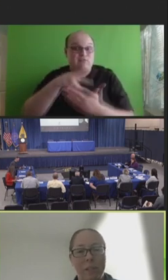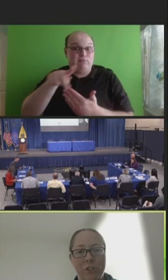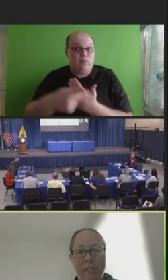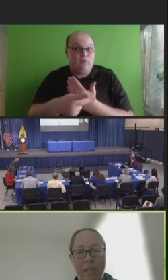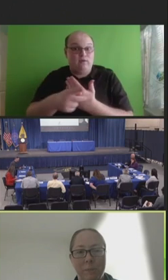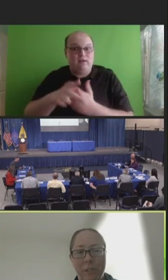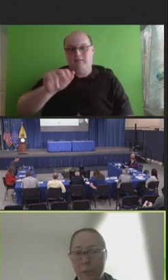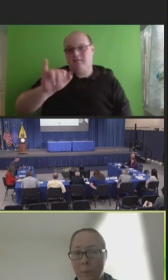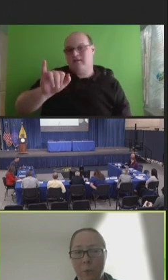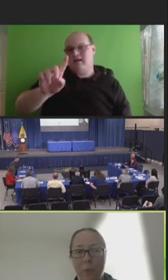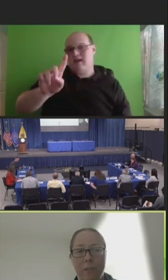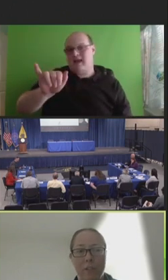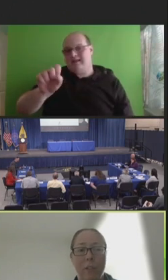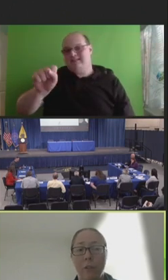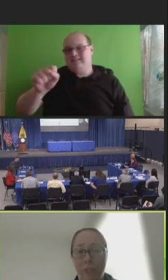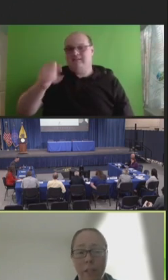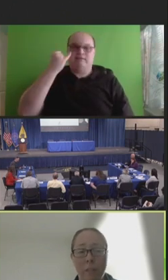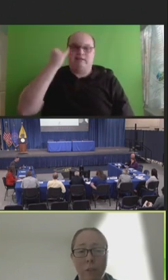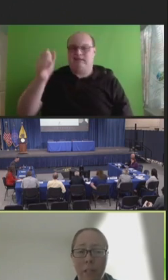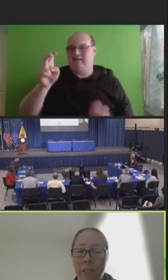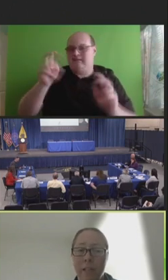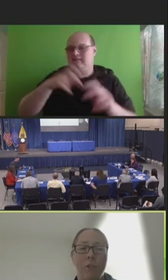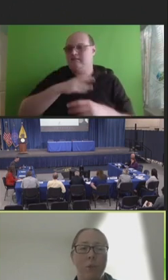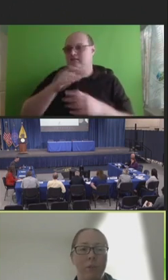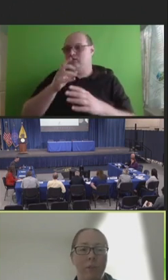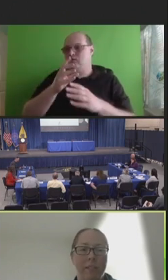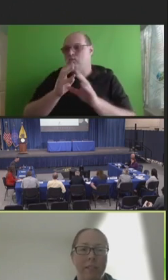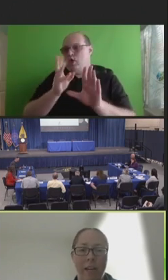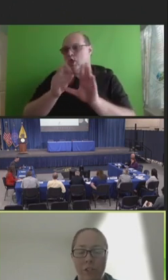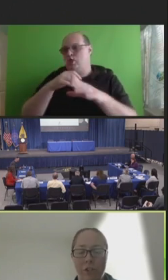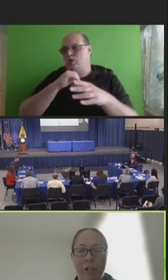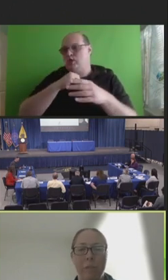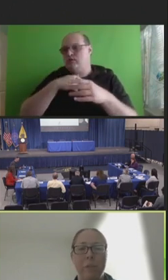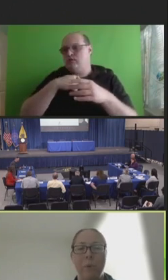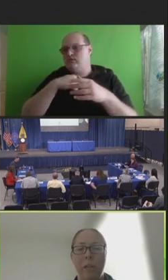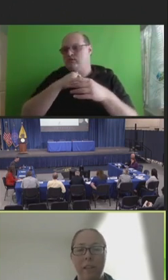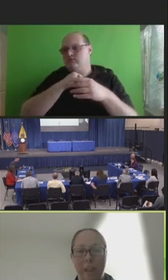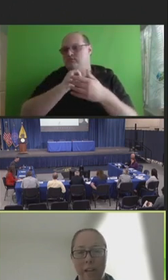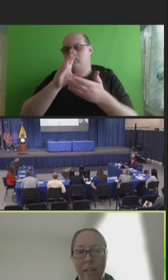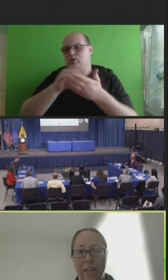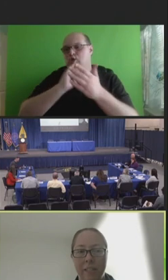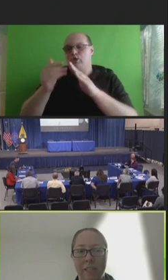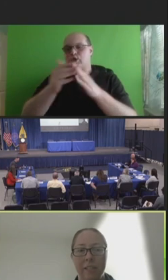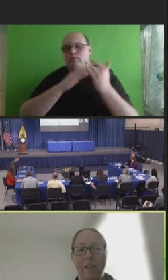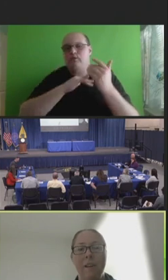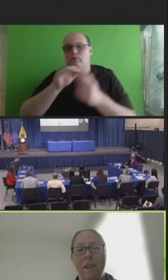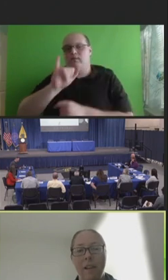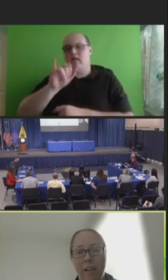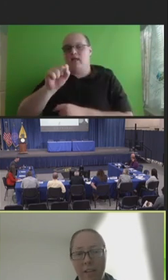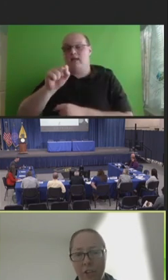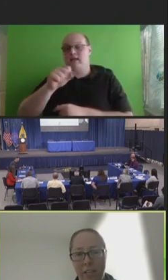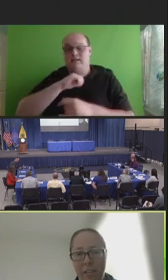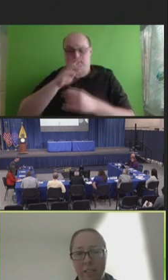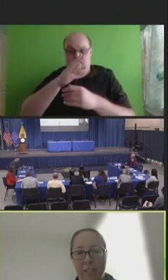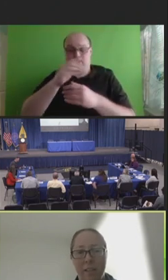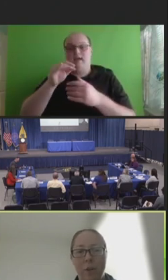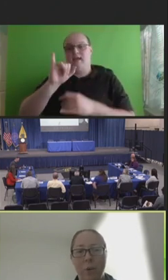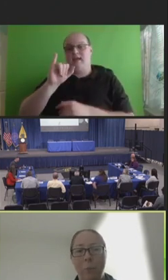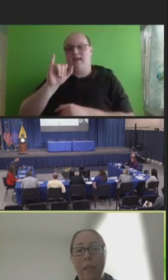This project aims to support a learning community to advance data sharing between the IIS and HIEs.